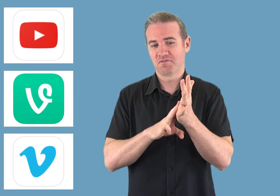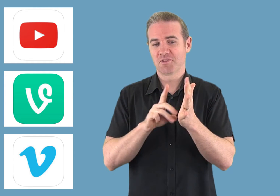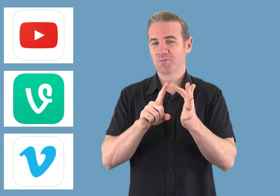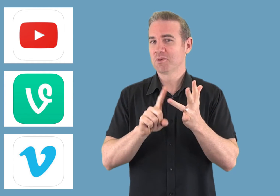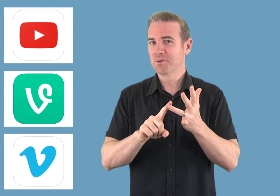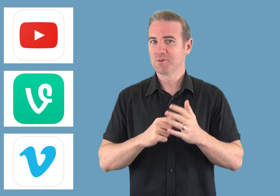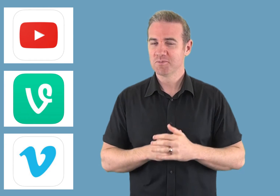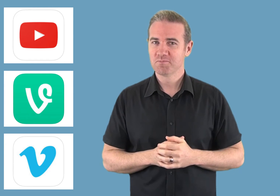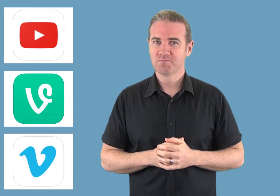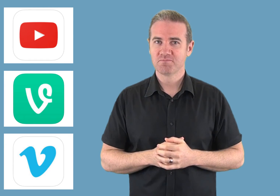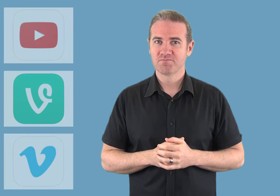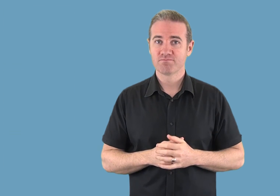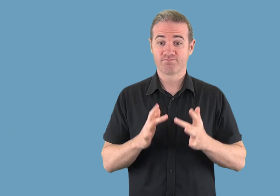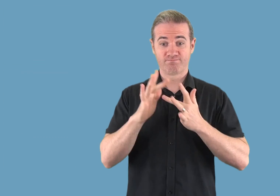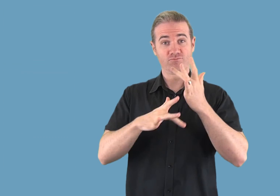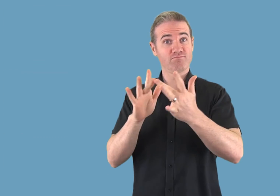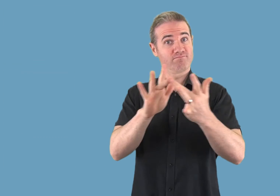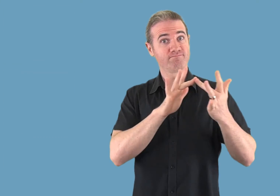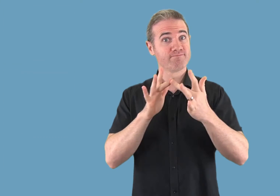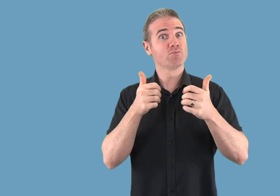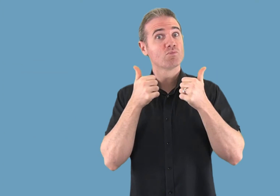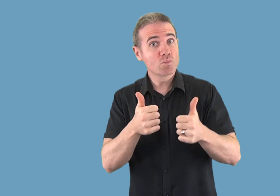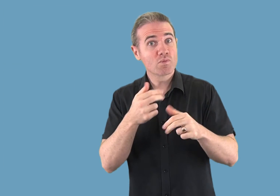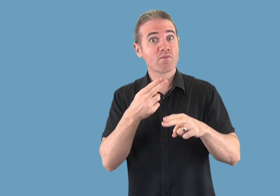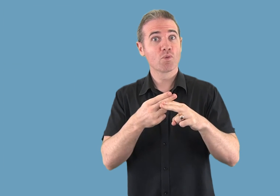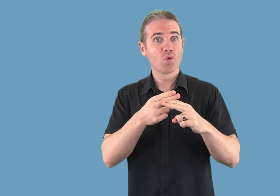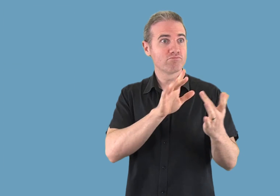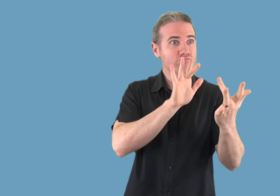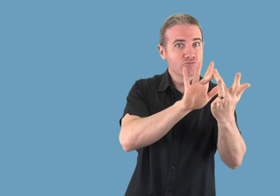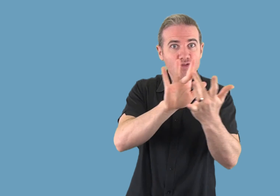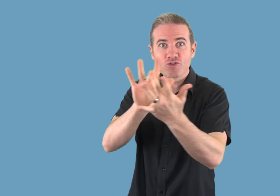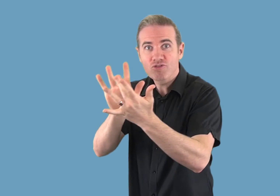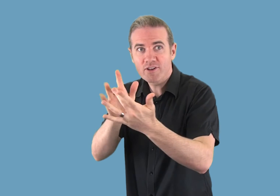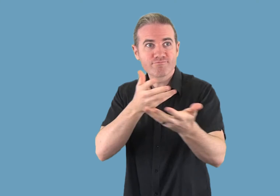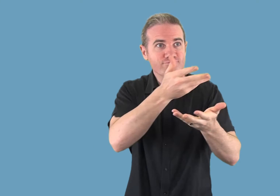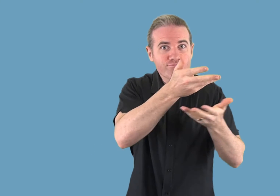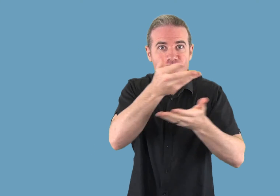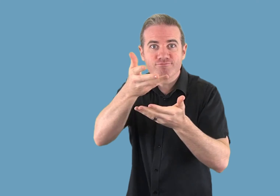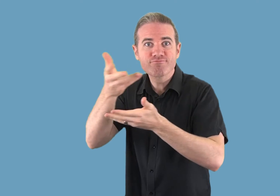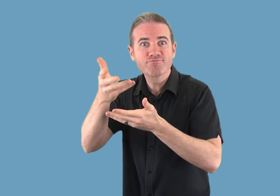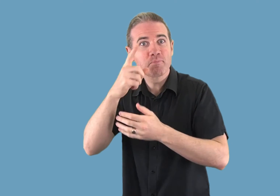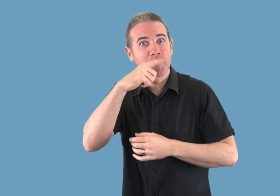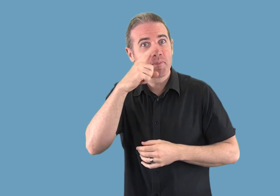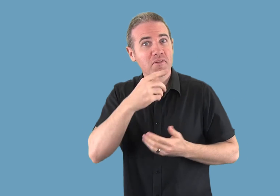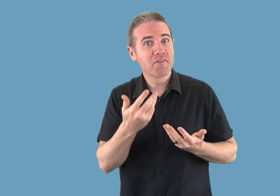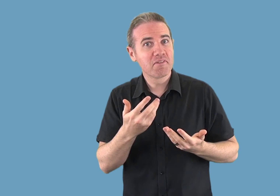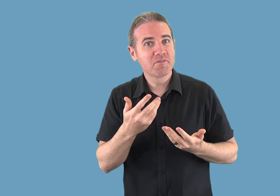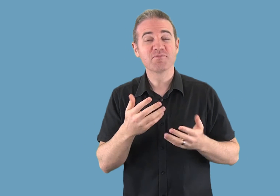* Vimeo Talking to others online social media platforms